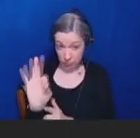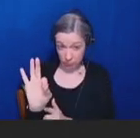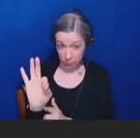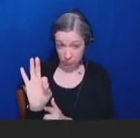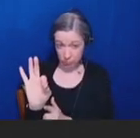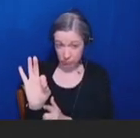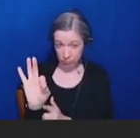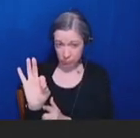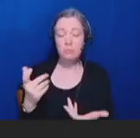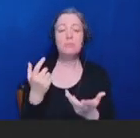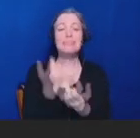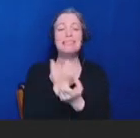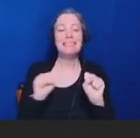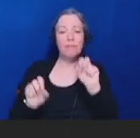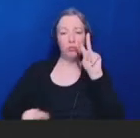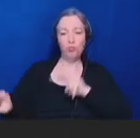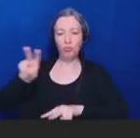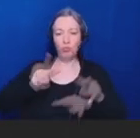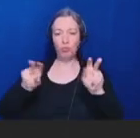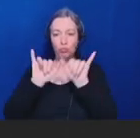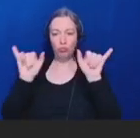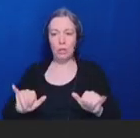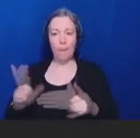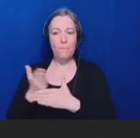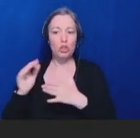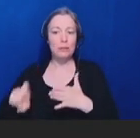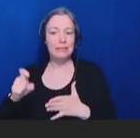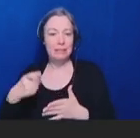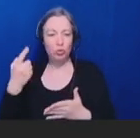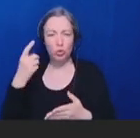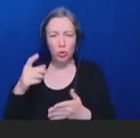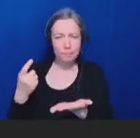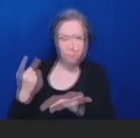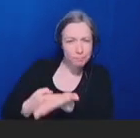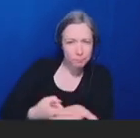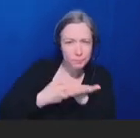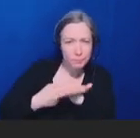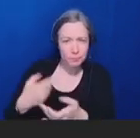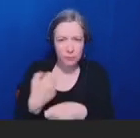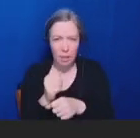case definitions for adverse events after vaccination, including search strategies for